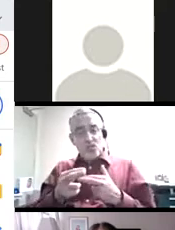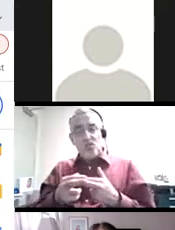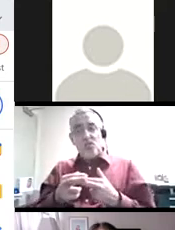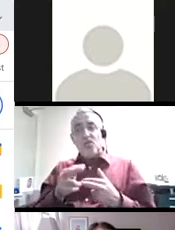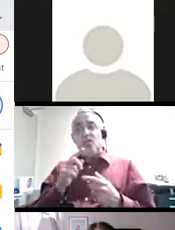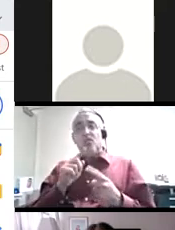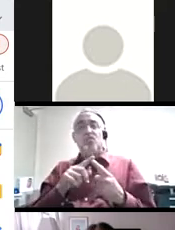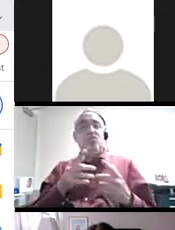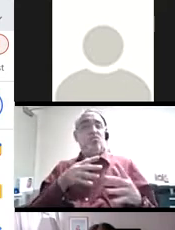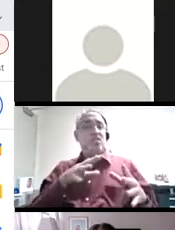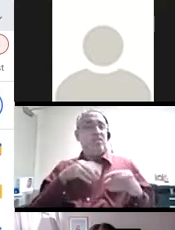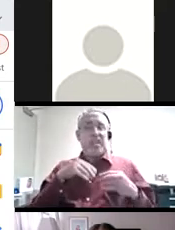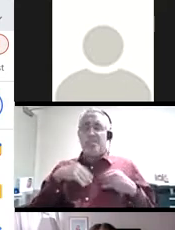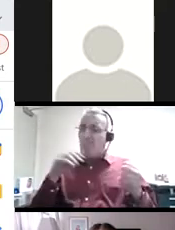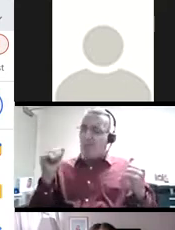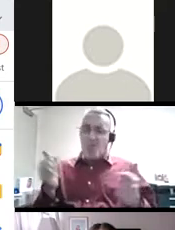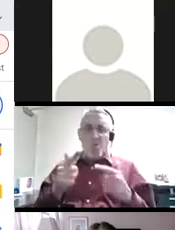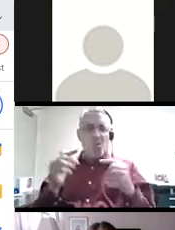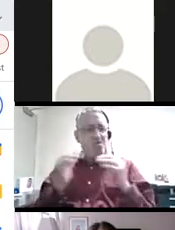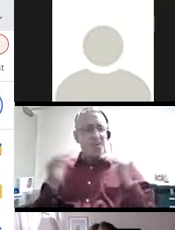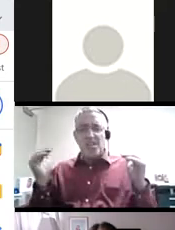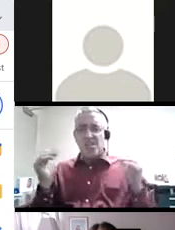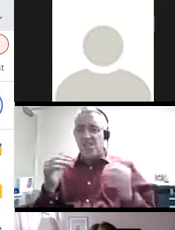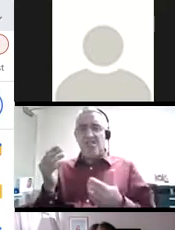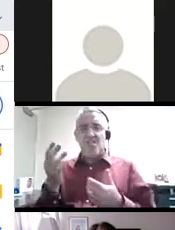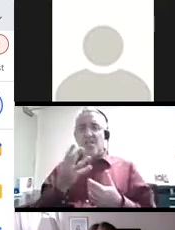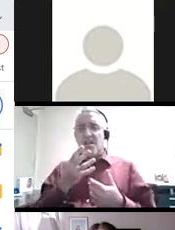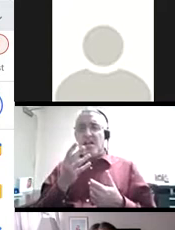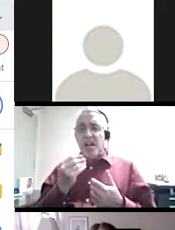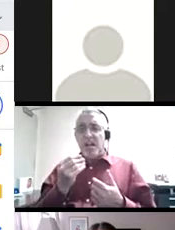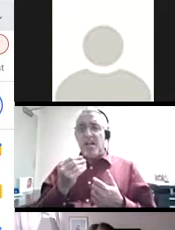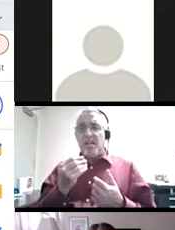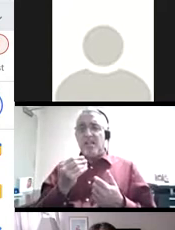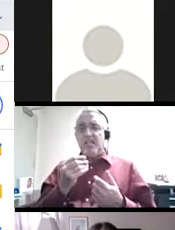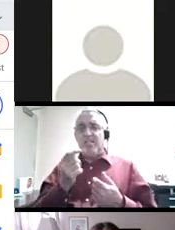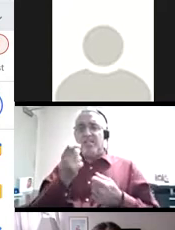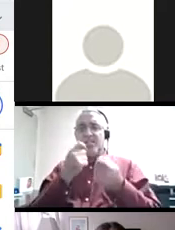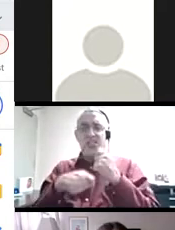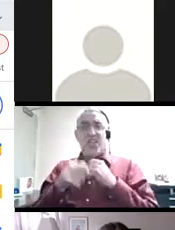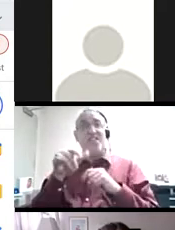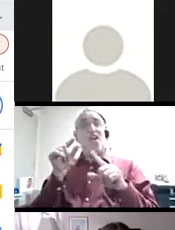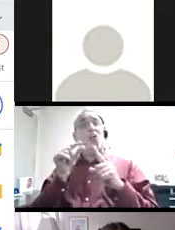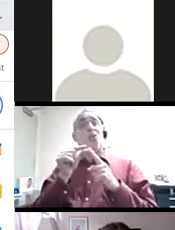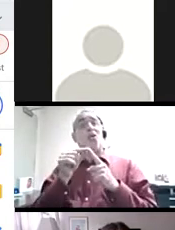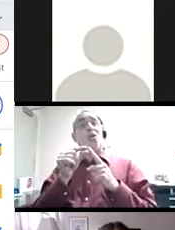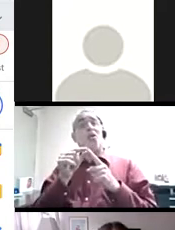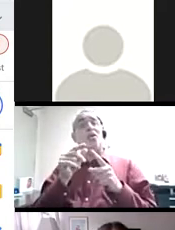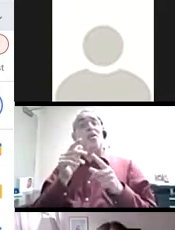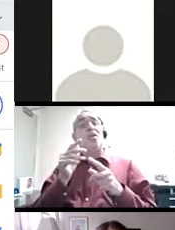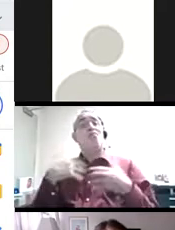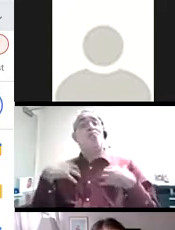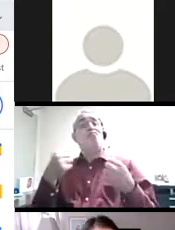leads into discomfort, embraces vulnerability, and ultimately reframes bravery as failure. Thank you.